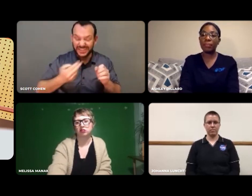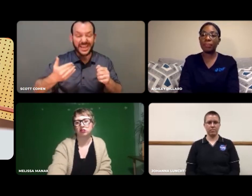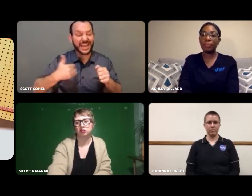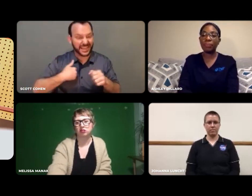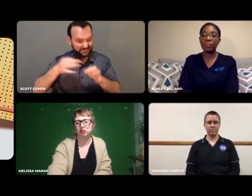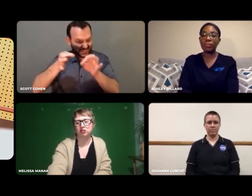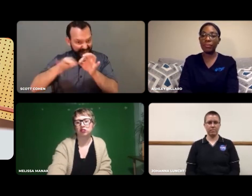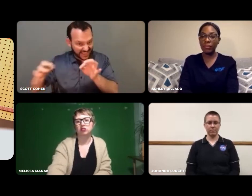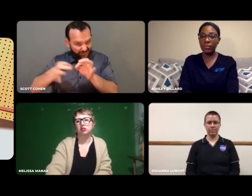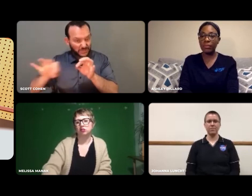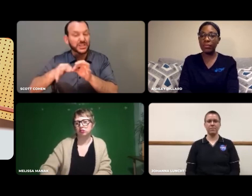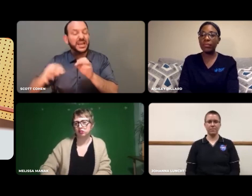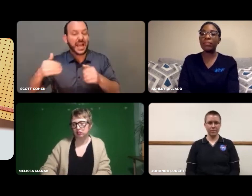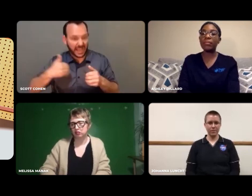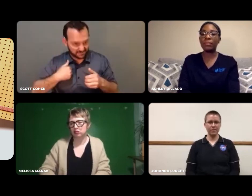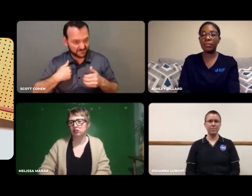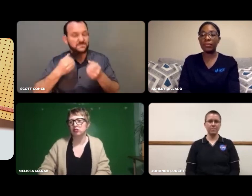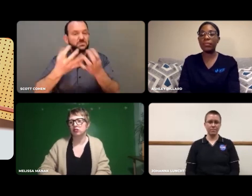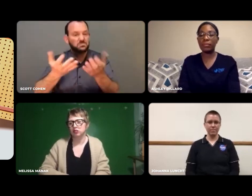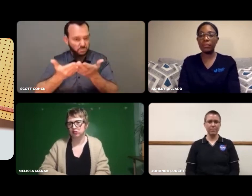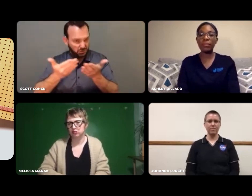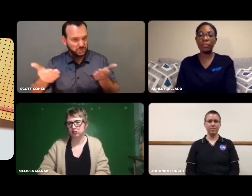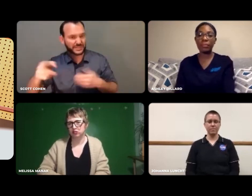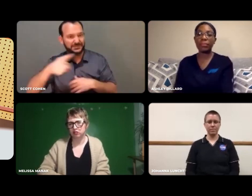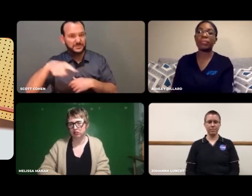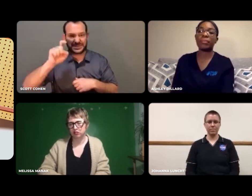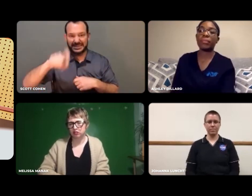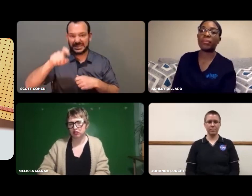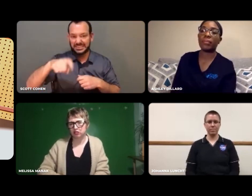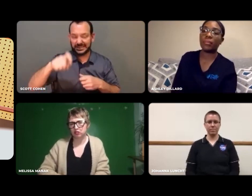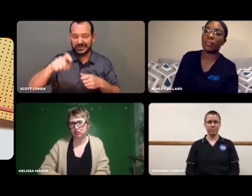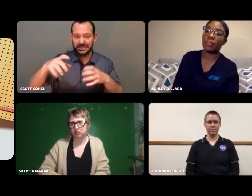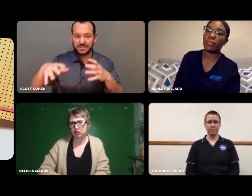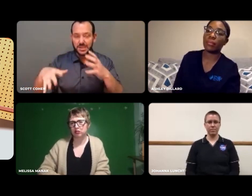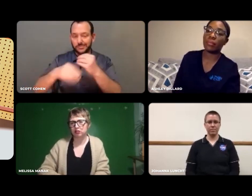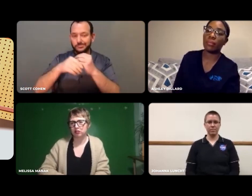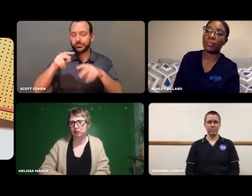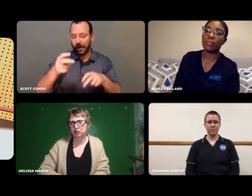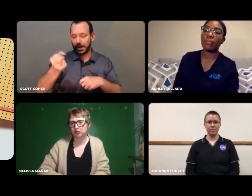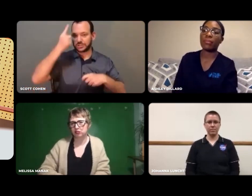We have captions and ASL interpreters for voice overs -- everything we need in place